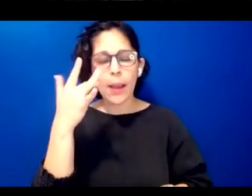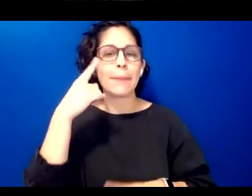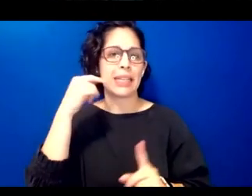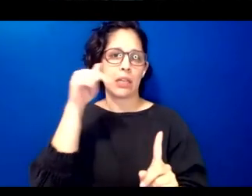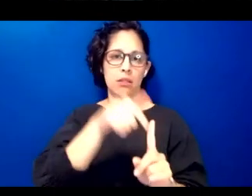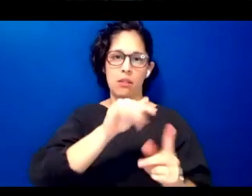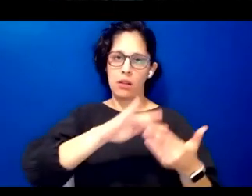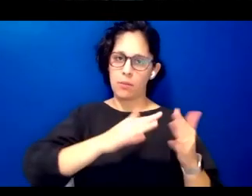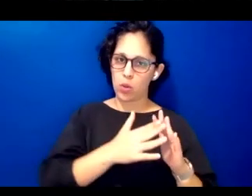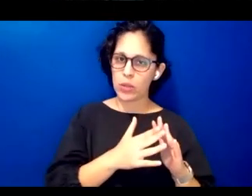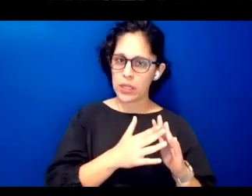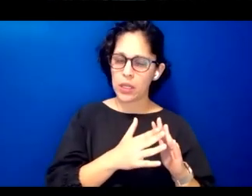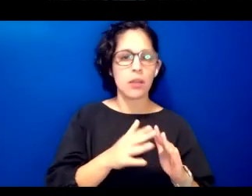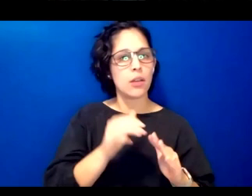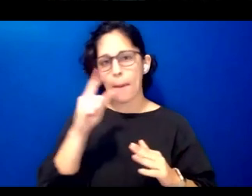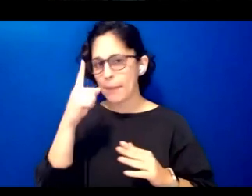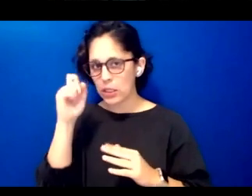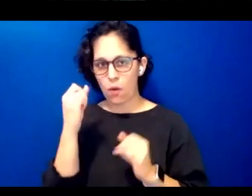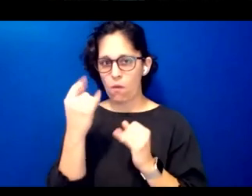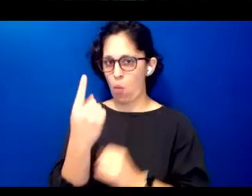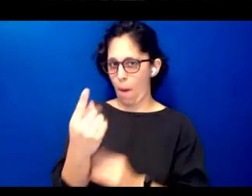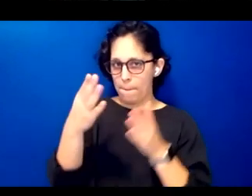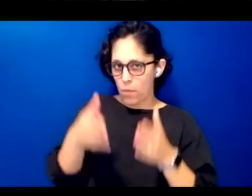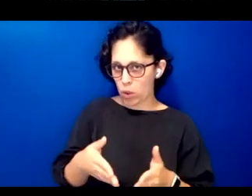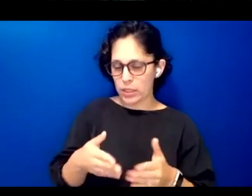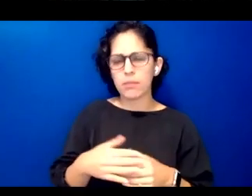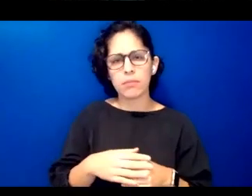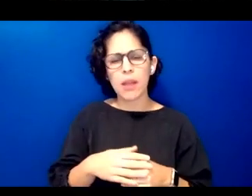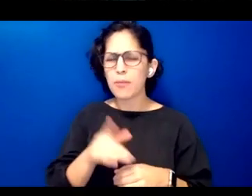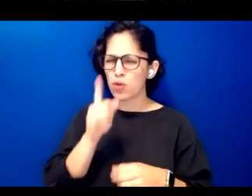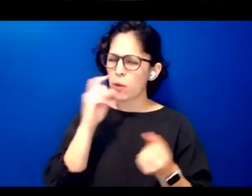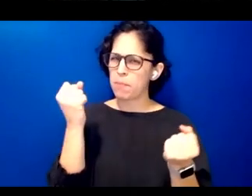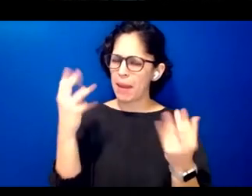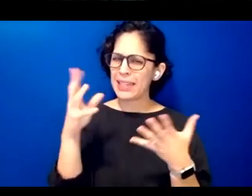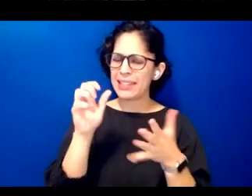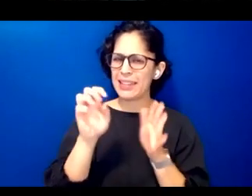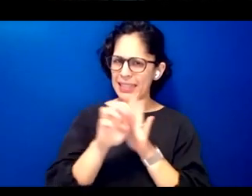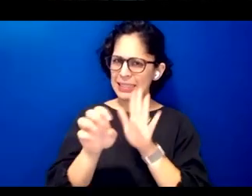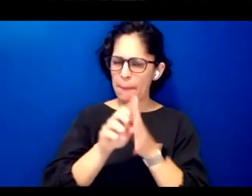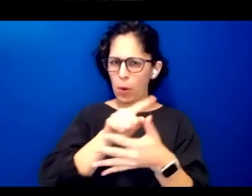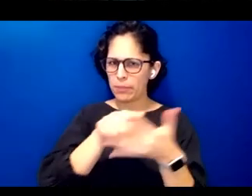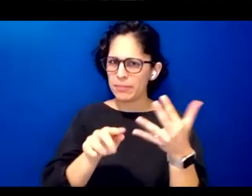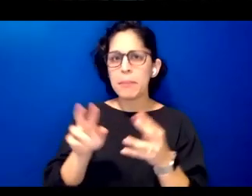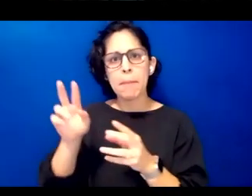not an individual i'm sure we can name examples where the people and community were not even